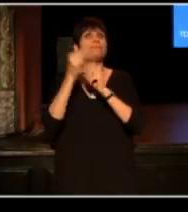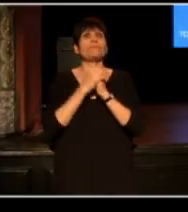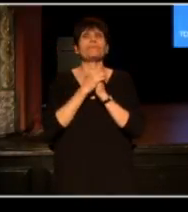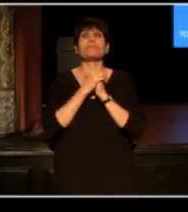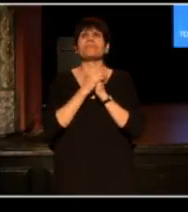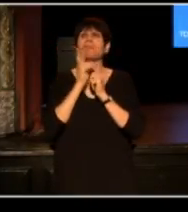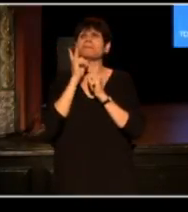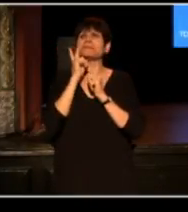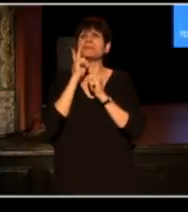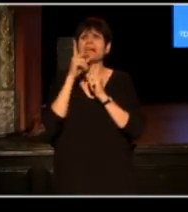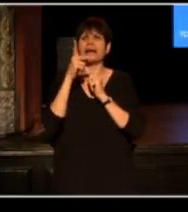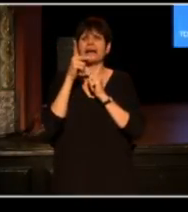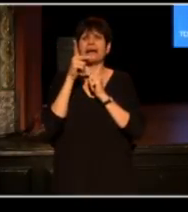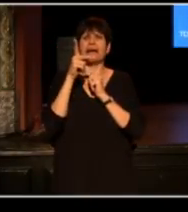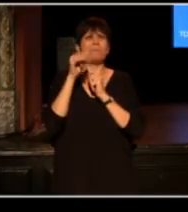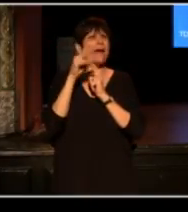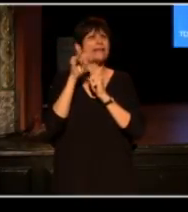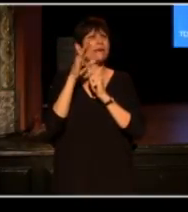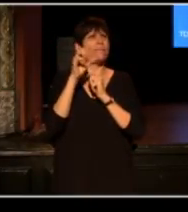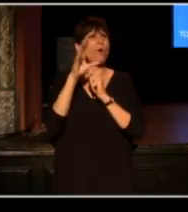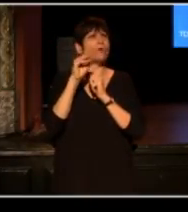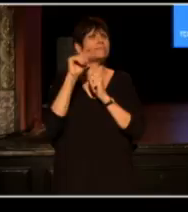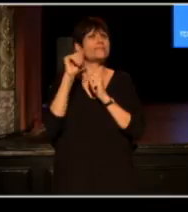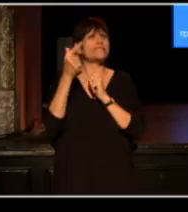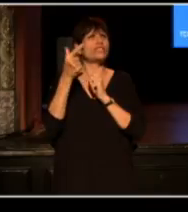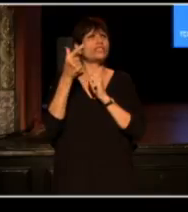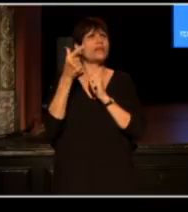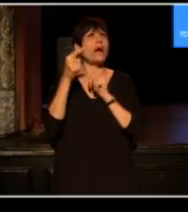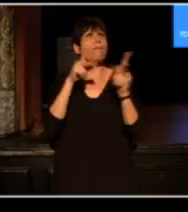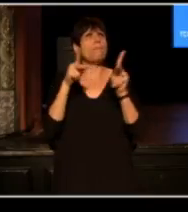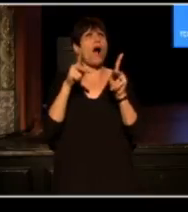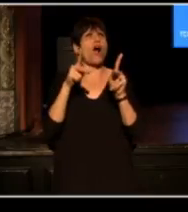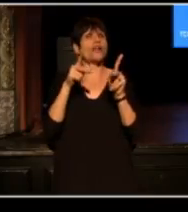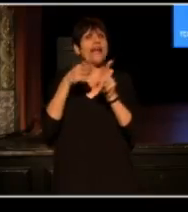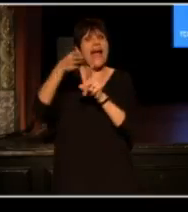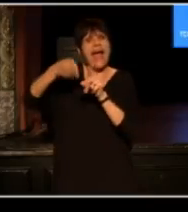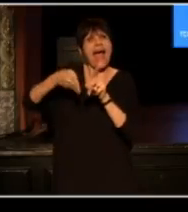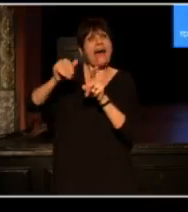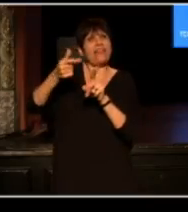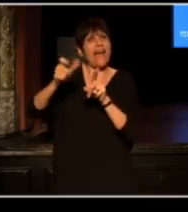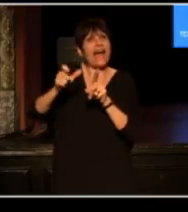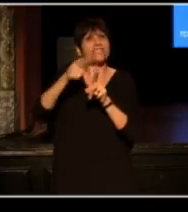Let me see: Pandemonium at TCG, Party at the Edge. So these buses are right on [unclear]